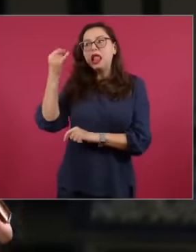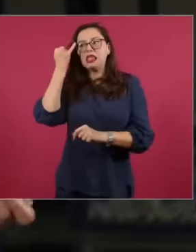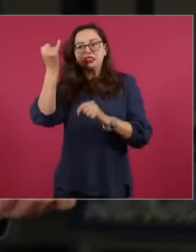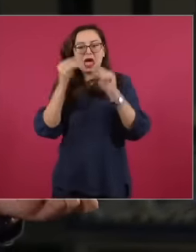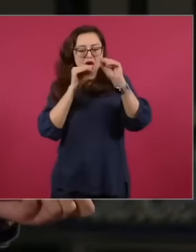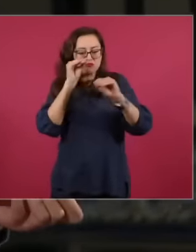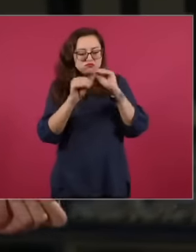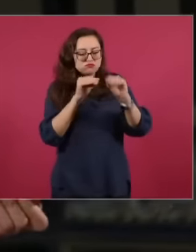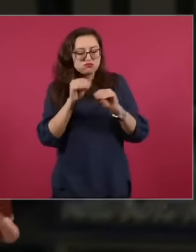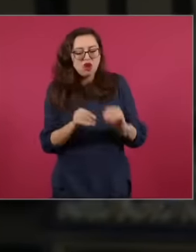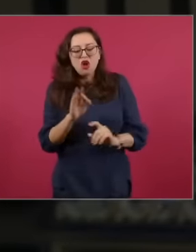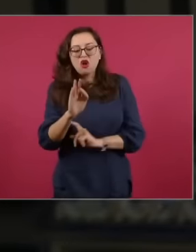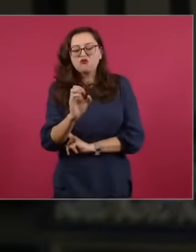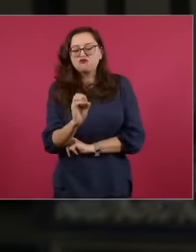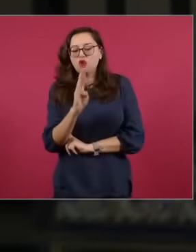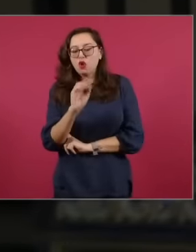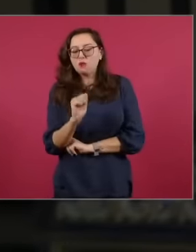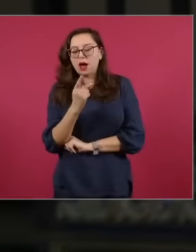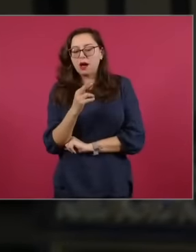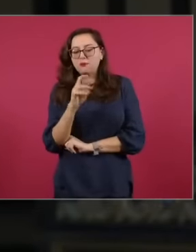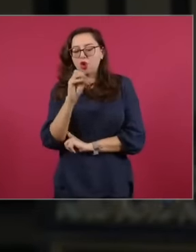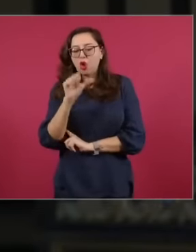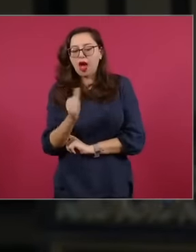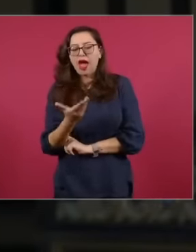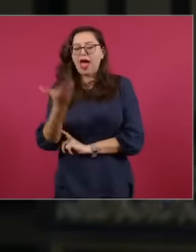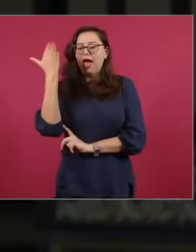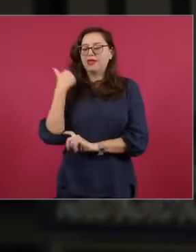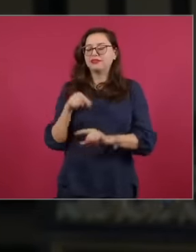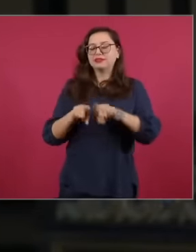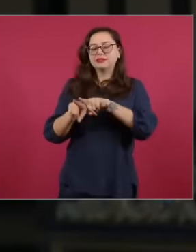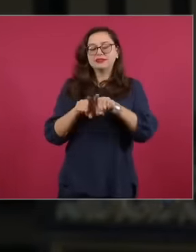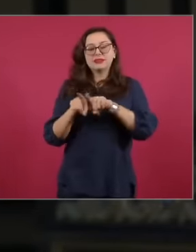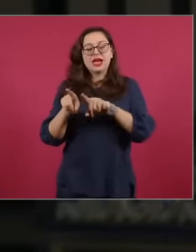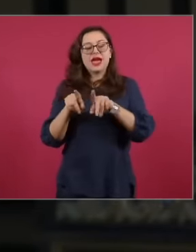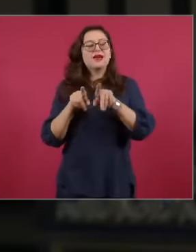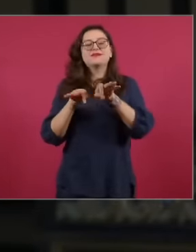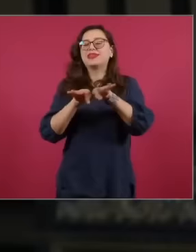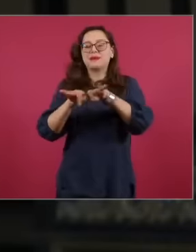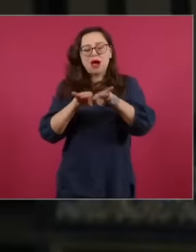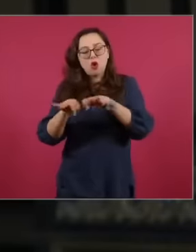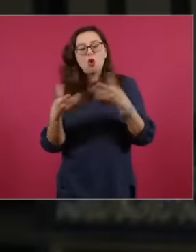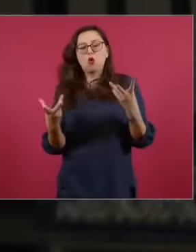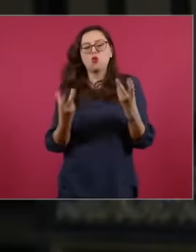that he was Secretary of the Treasury with Ernesto Cedillo and he was the one who carried it forward because that is